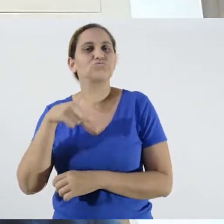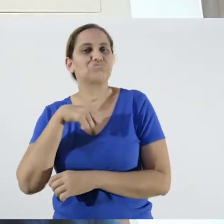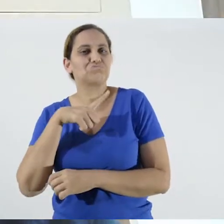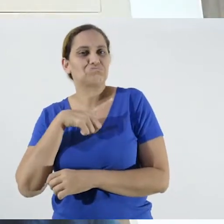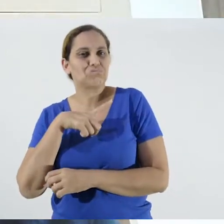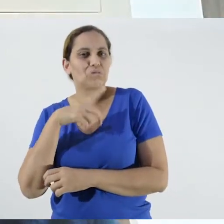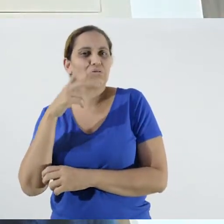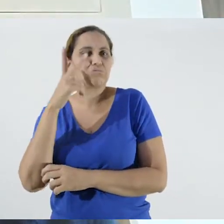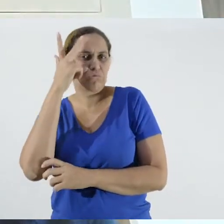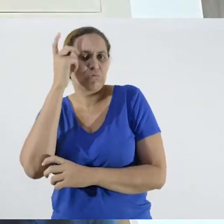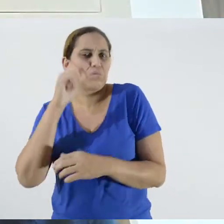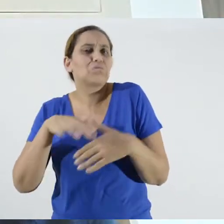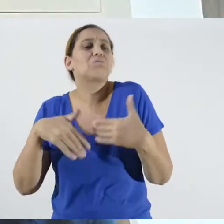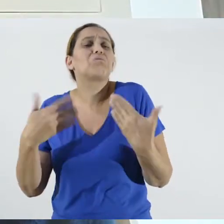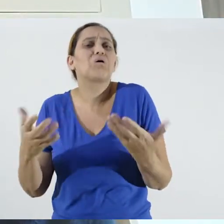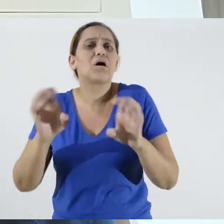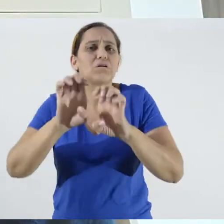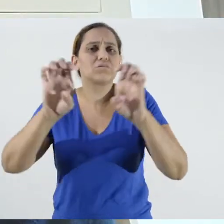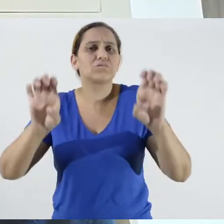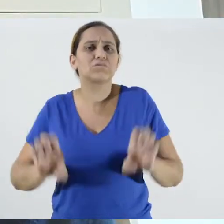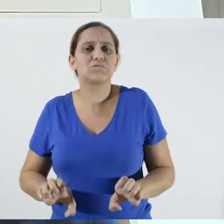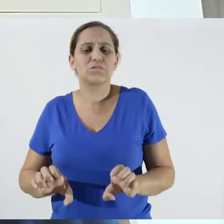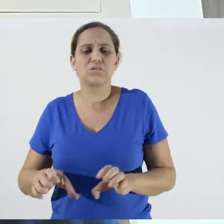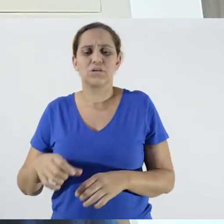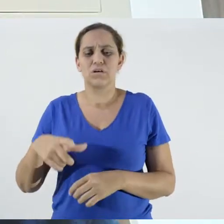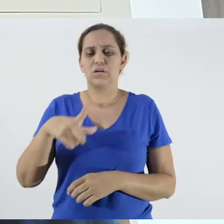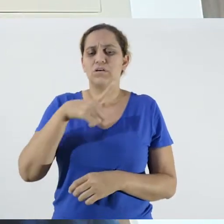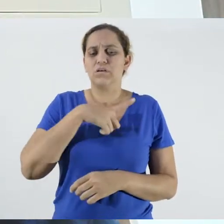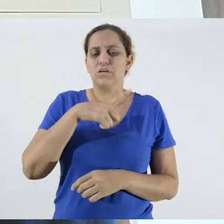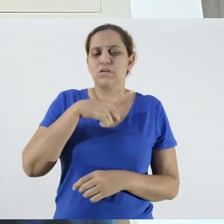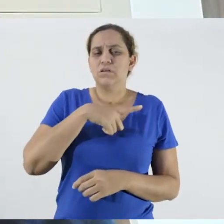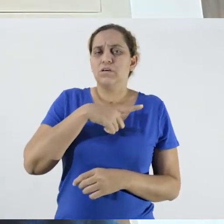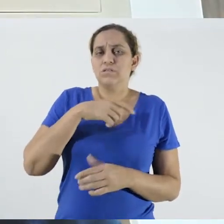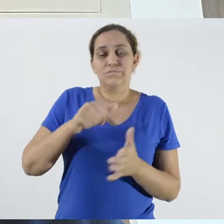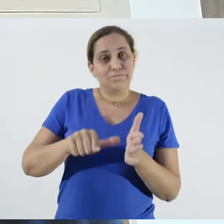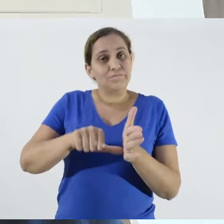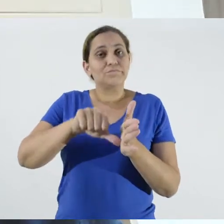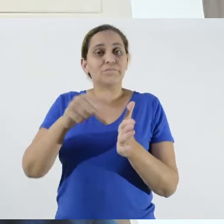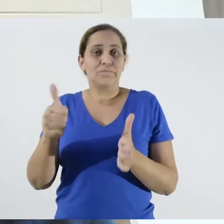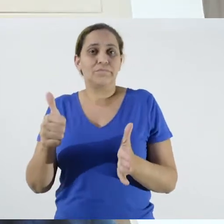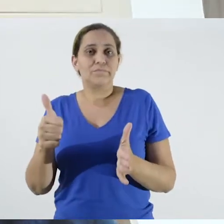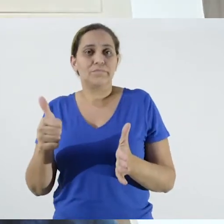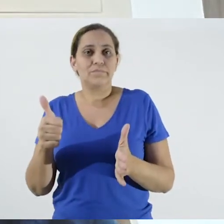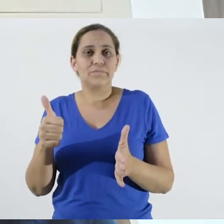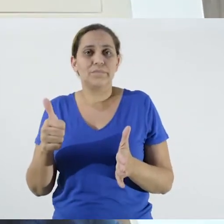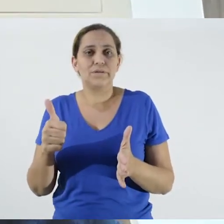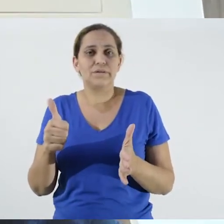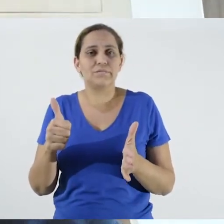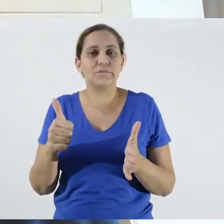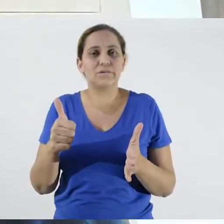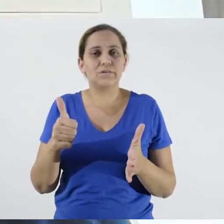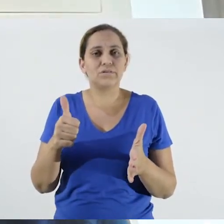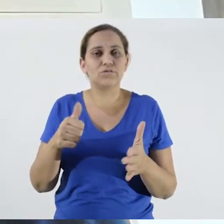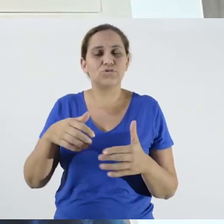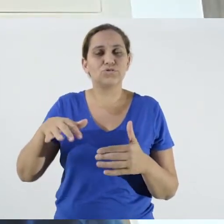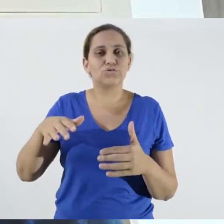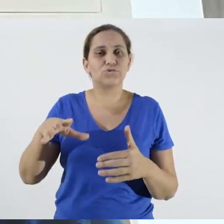We first have a part that is